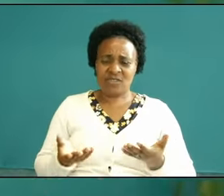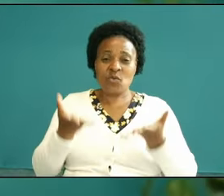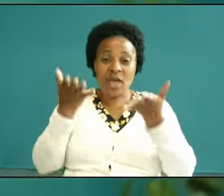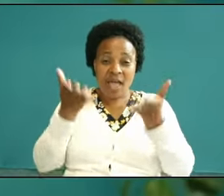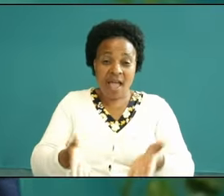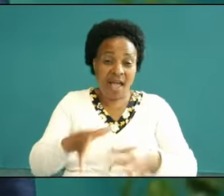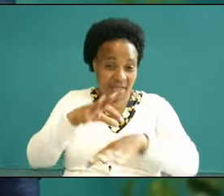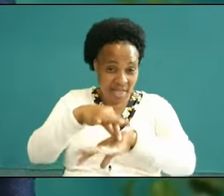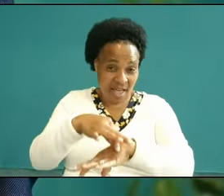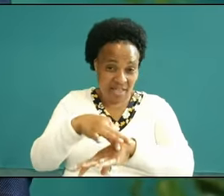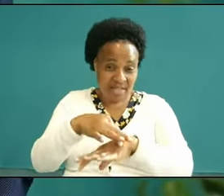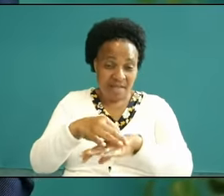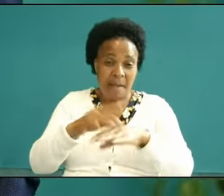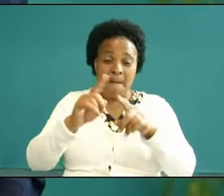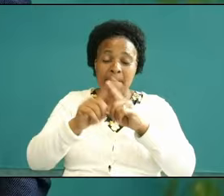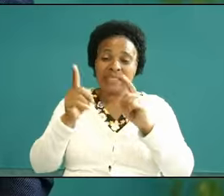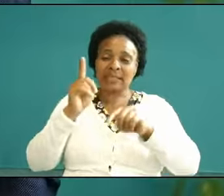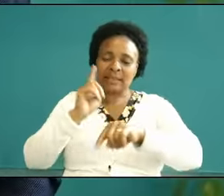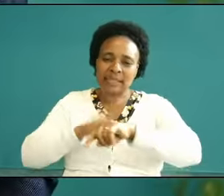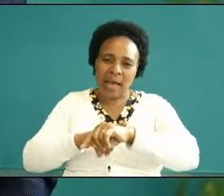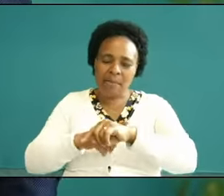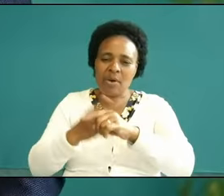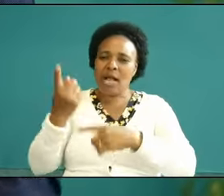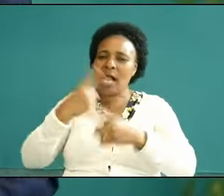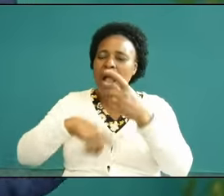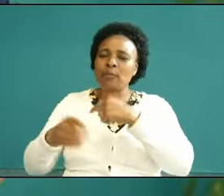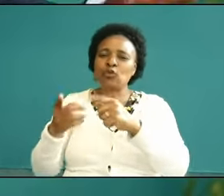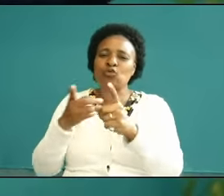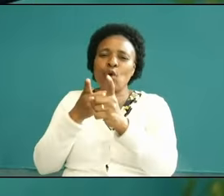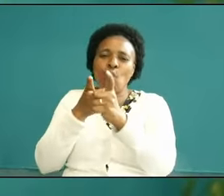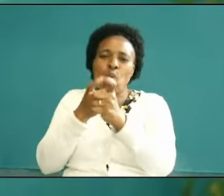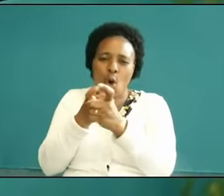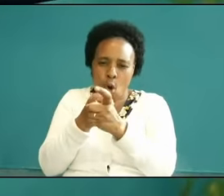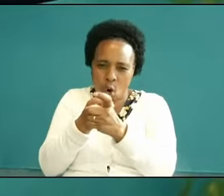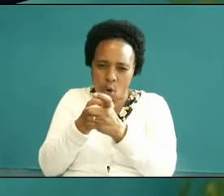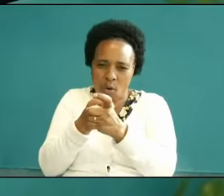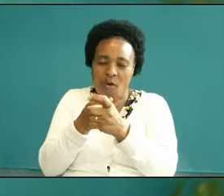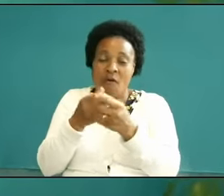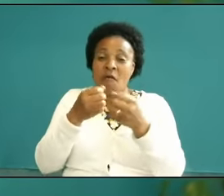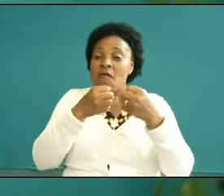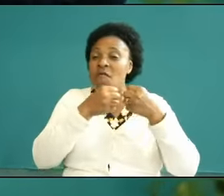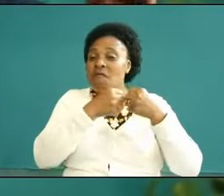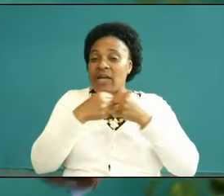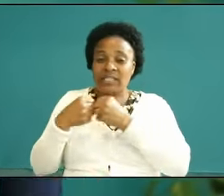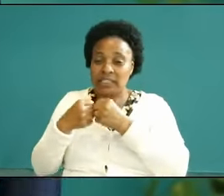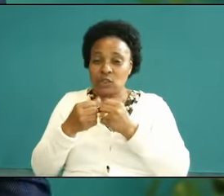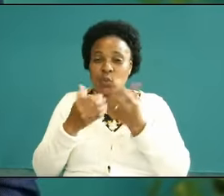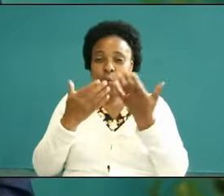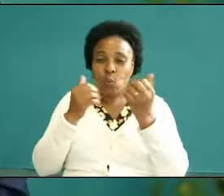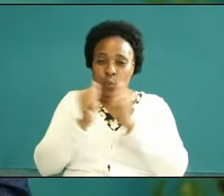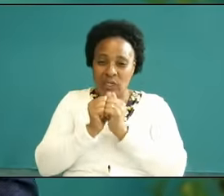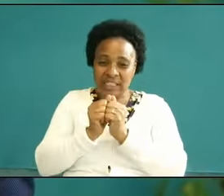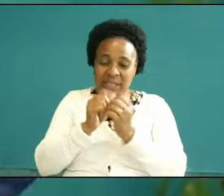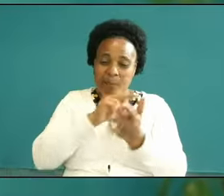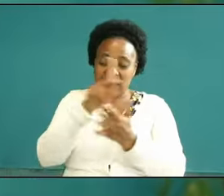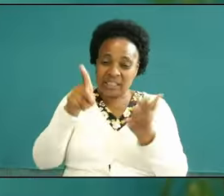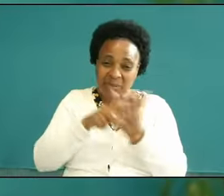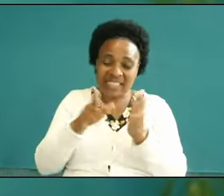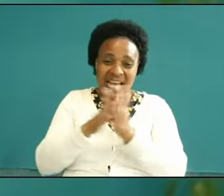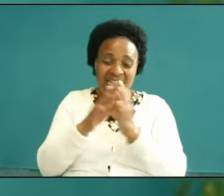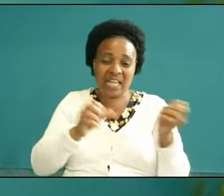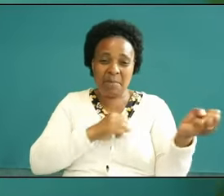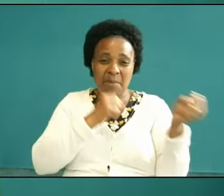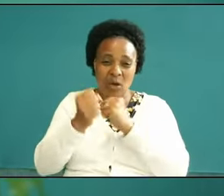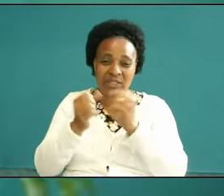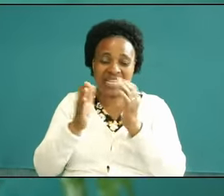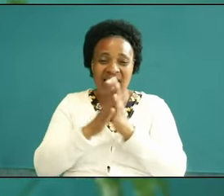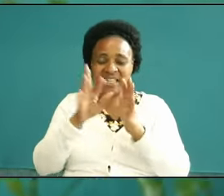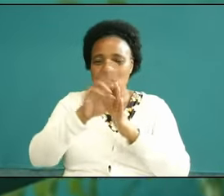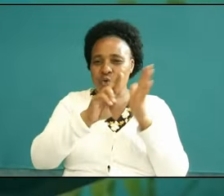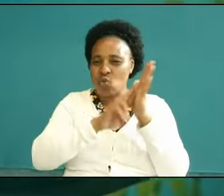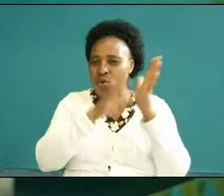Earth but when it comes to war fighting with the transpares and with the powers and the rulers of